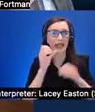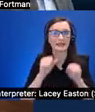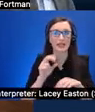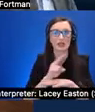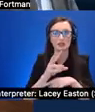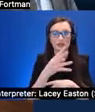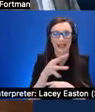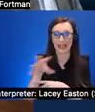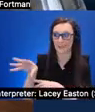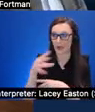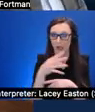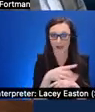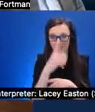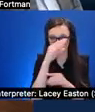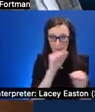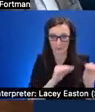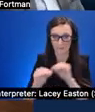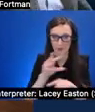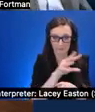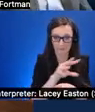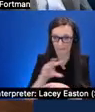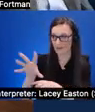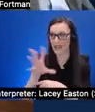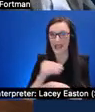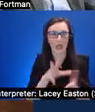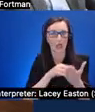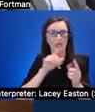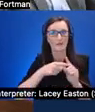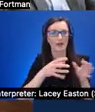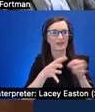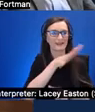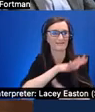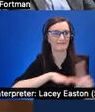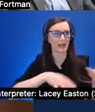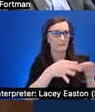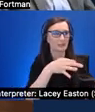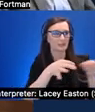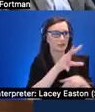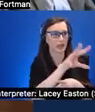around and they can learn learn more about it so these are two examples of how we combined these